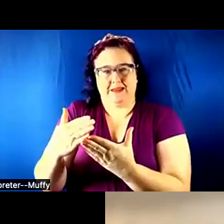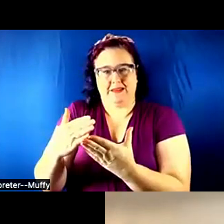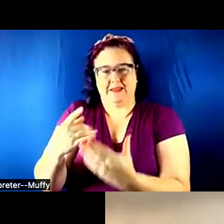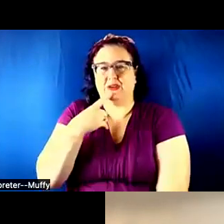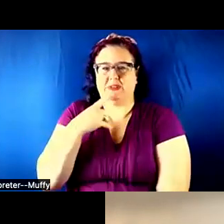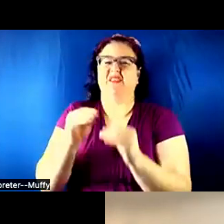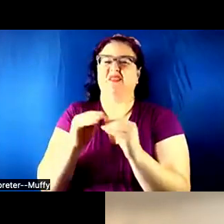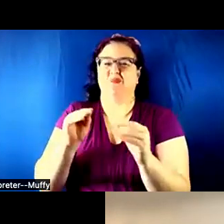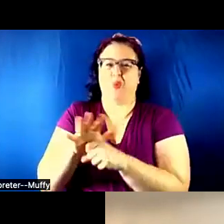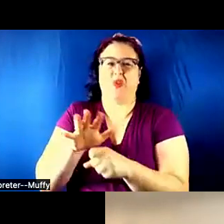for all of us to pursue.